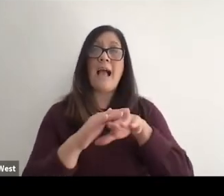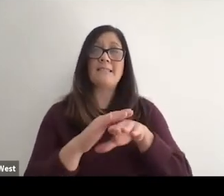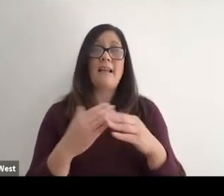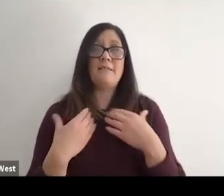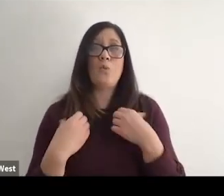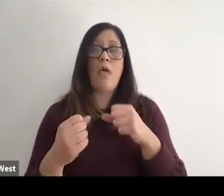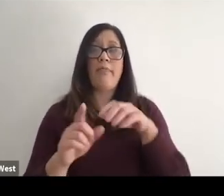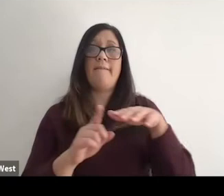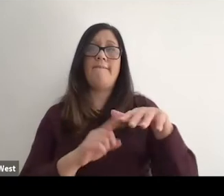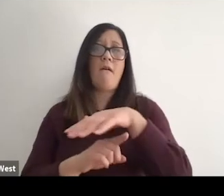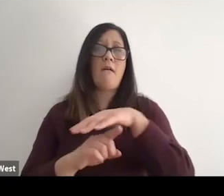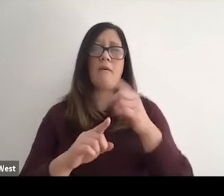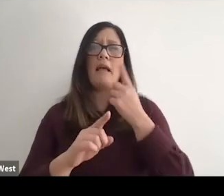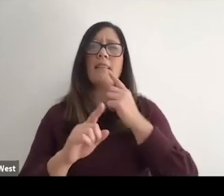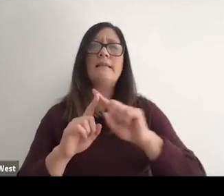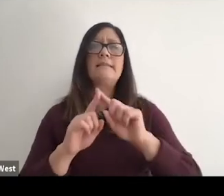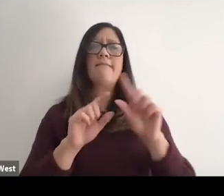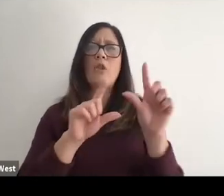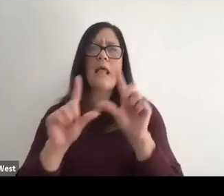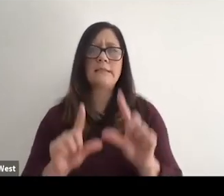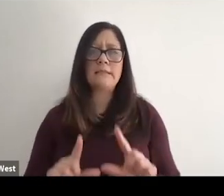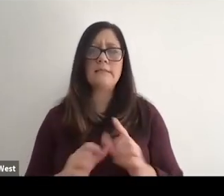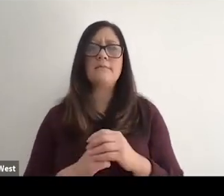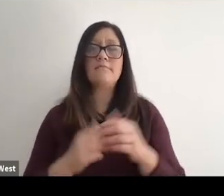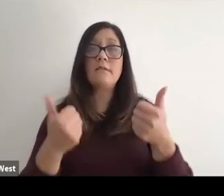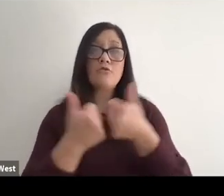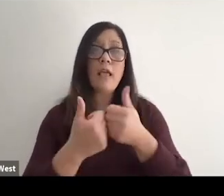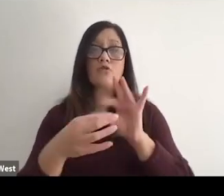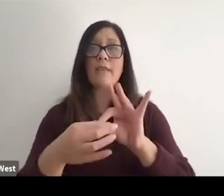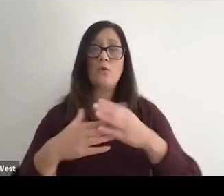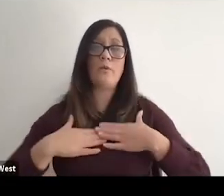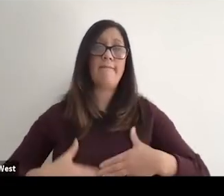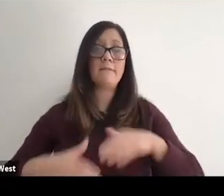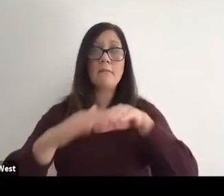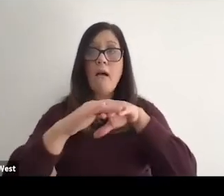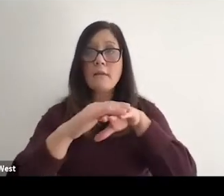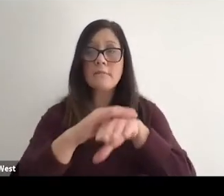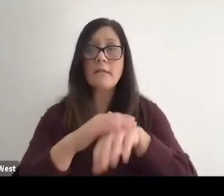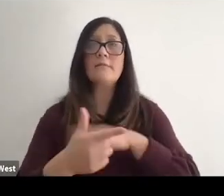I think about it from multiple different lenses. There are challenges related to physical access,